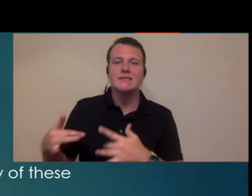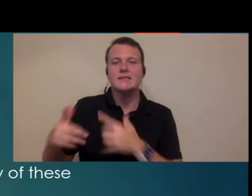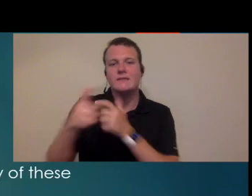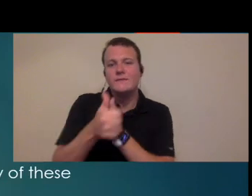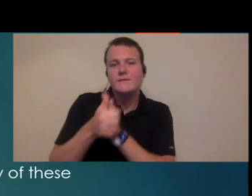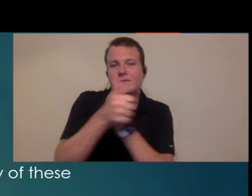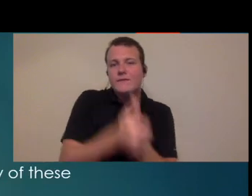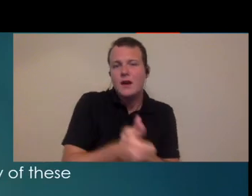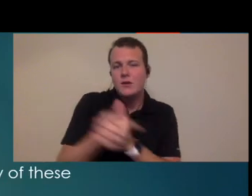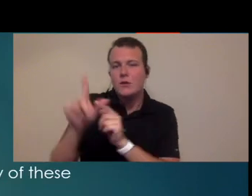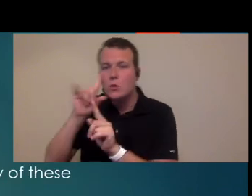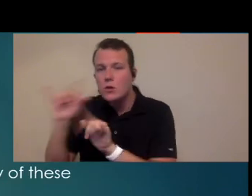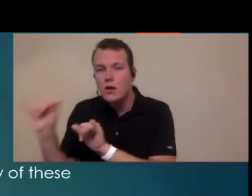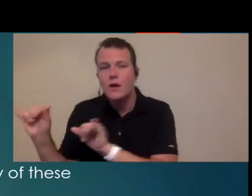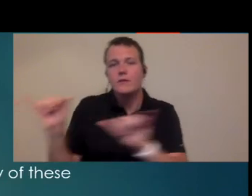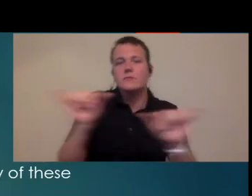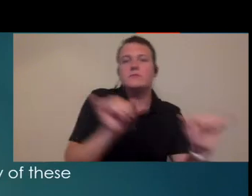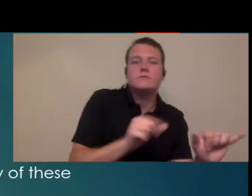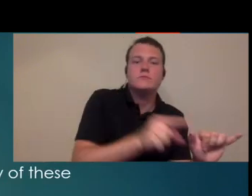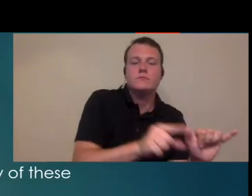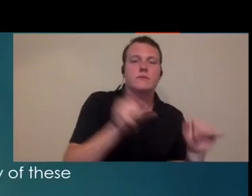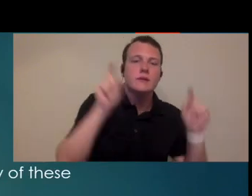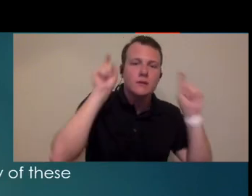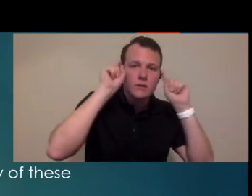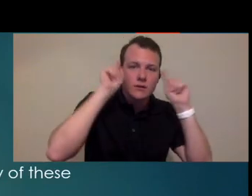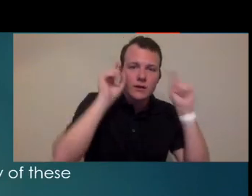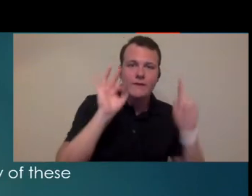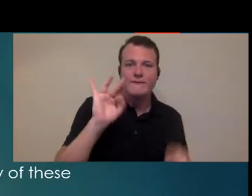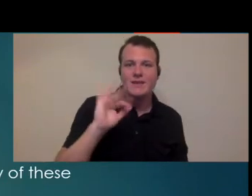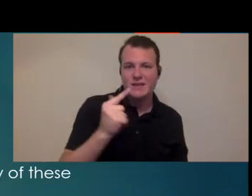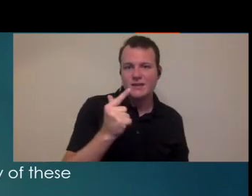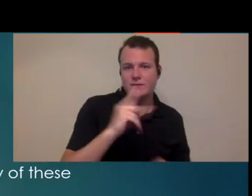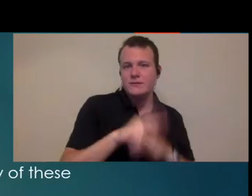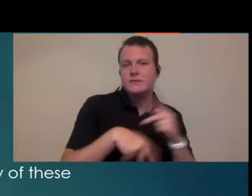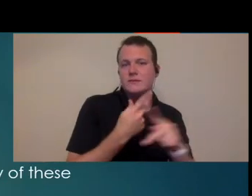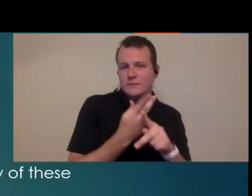hearing aid scheduling a little bit closer than this tubular mic and then on